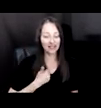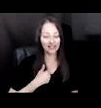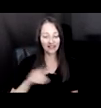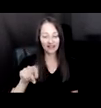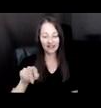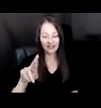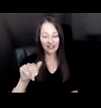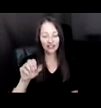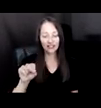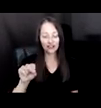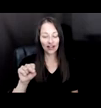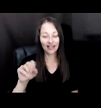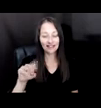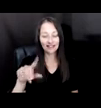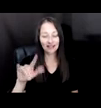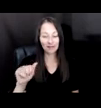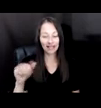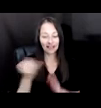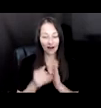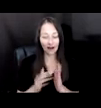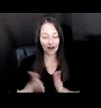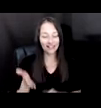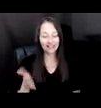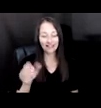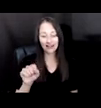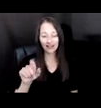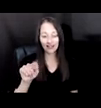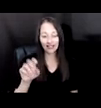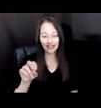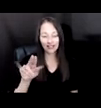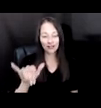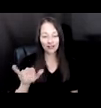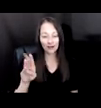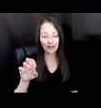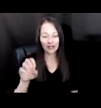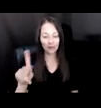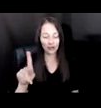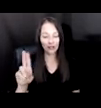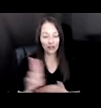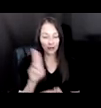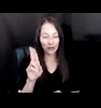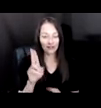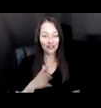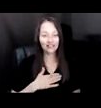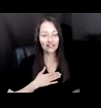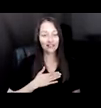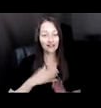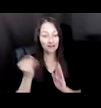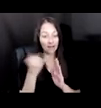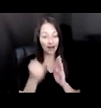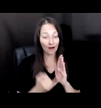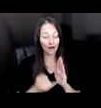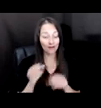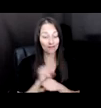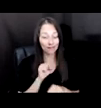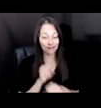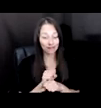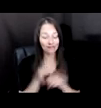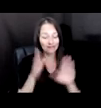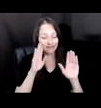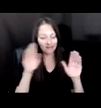AT STONY BROOK UNIVERSITY. MY ART PRACTICE IS CENTERED ON EXPLORATIONS OF ARTIFICIAL